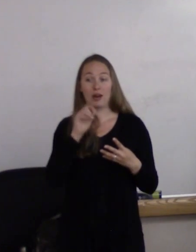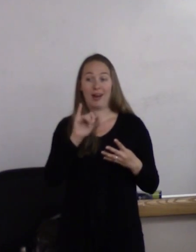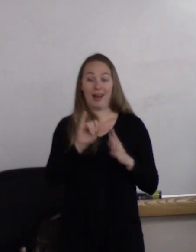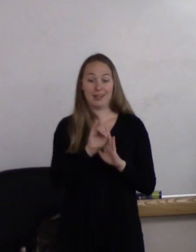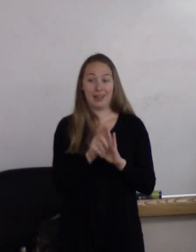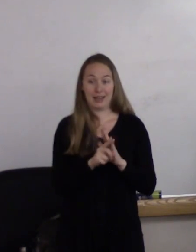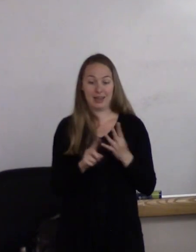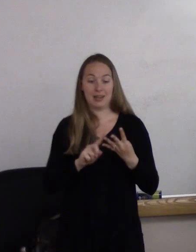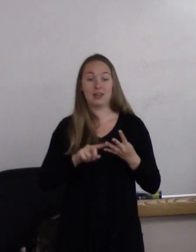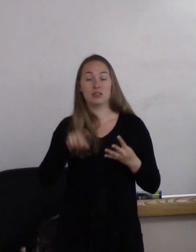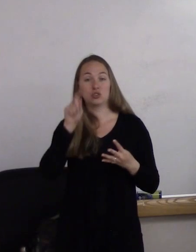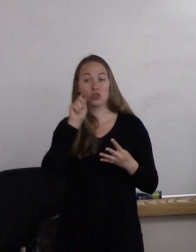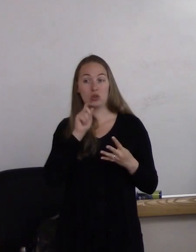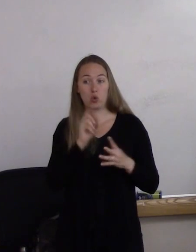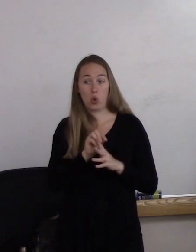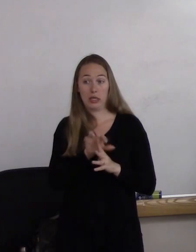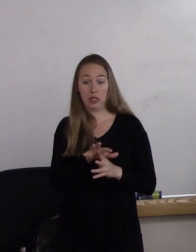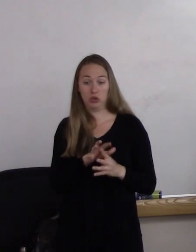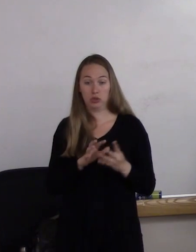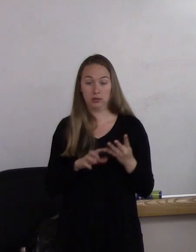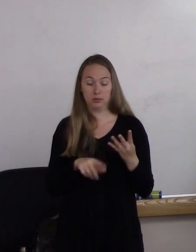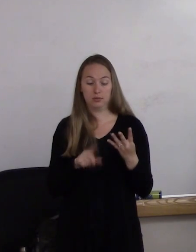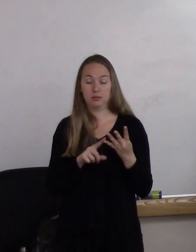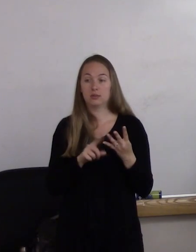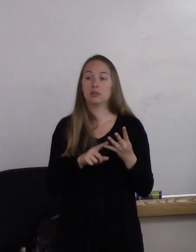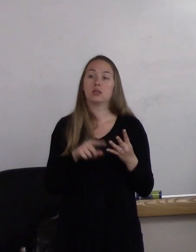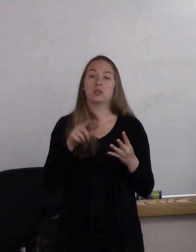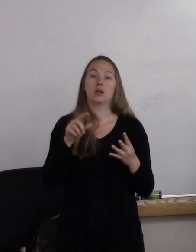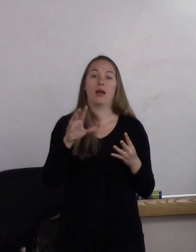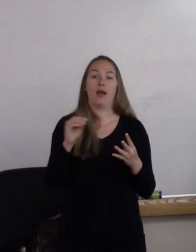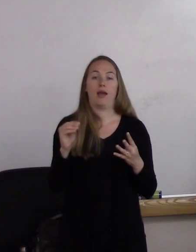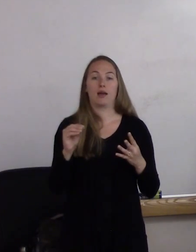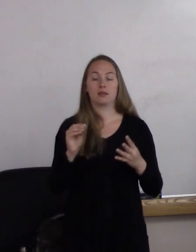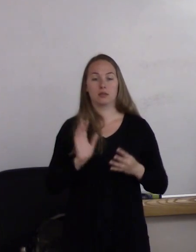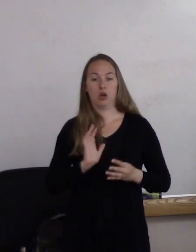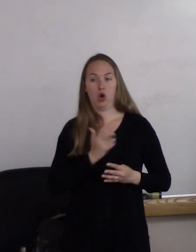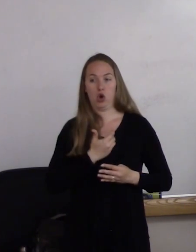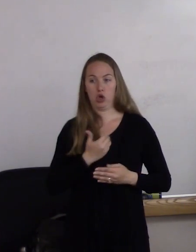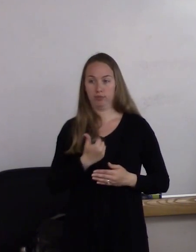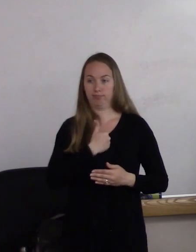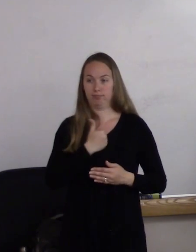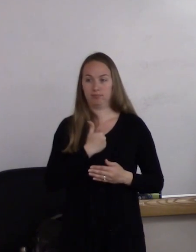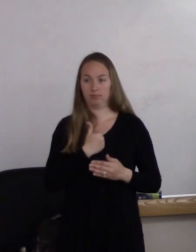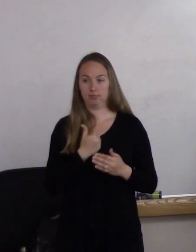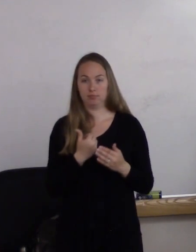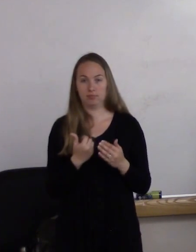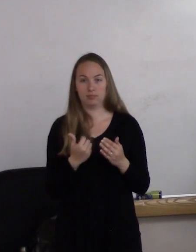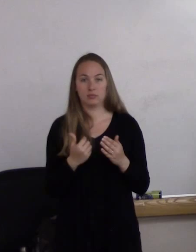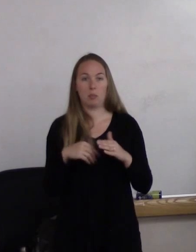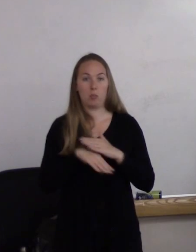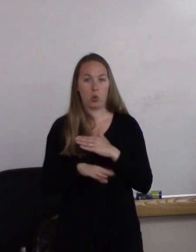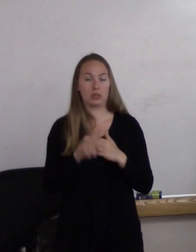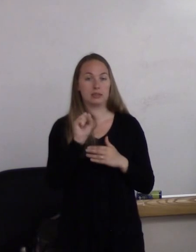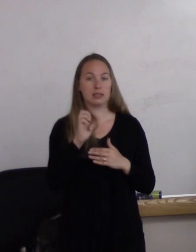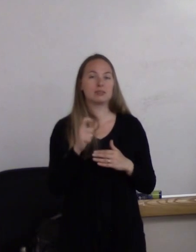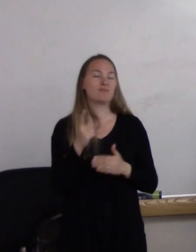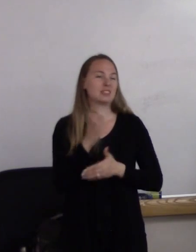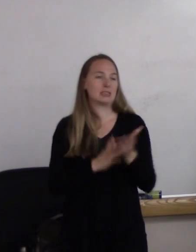We all have these within us, but we often don't think about them in this context, or maybe don't even talk about them.